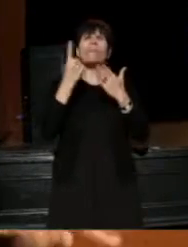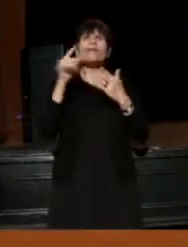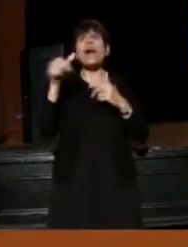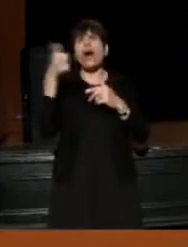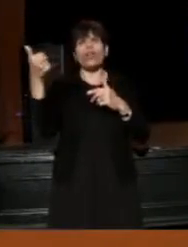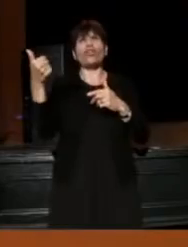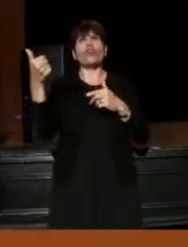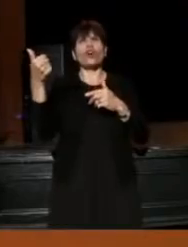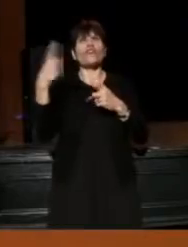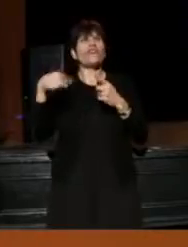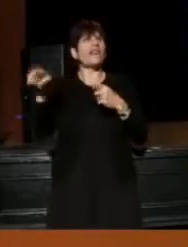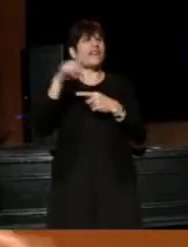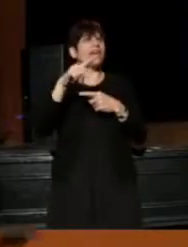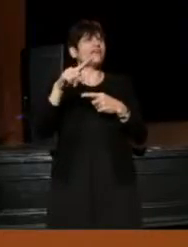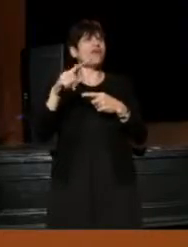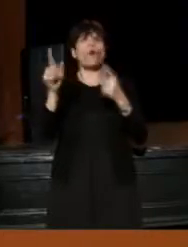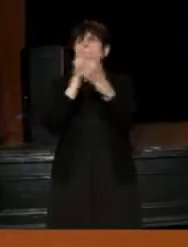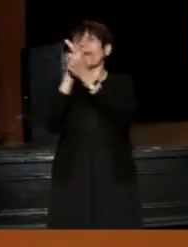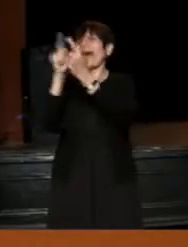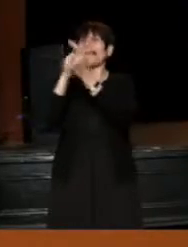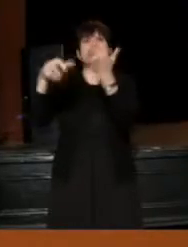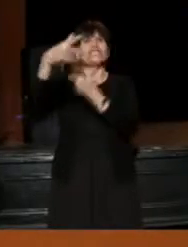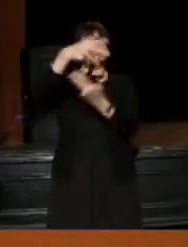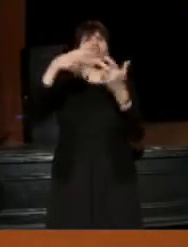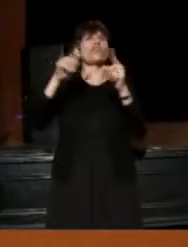they've met each other in different corporations.